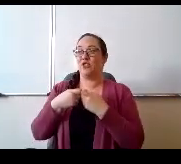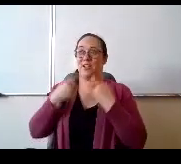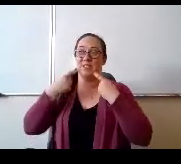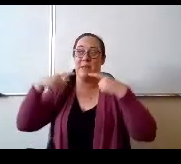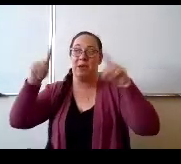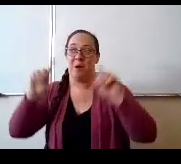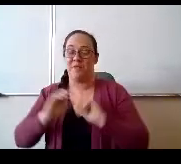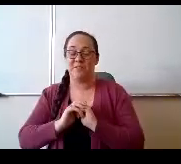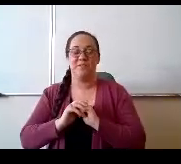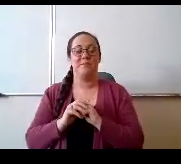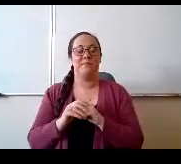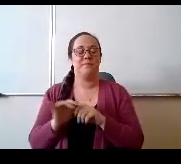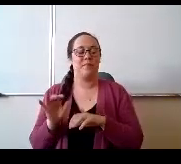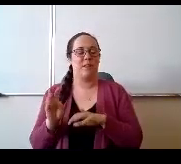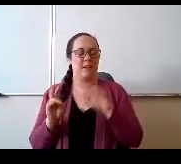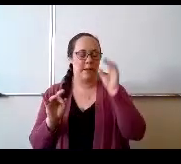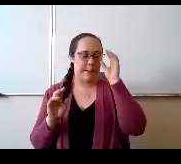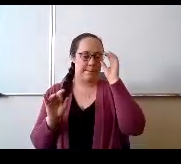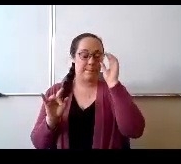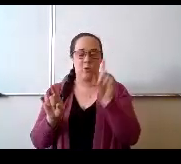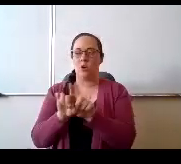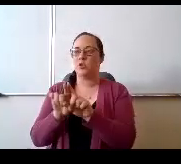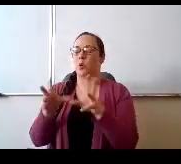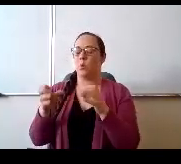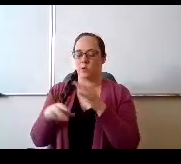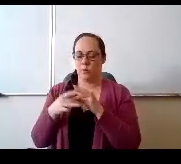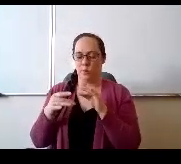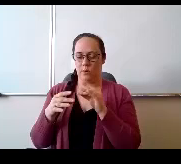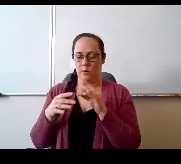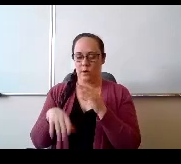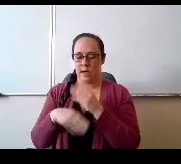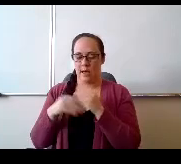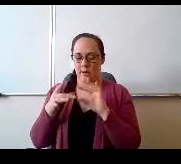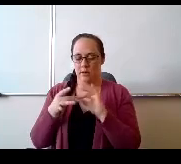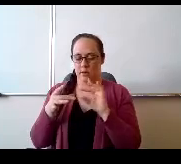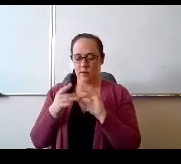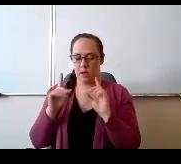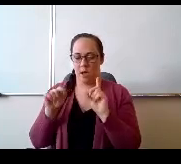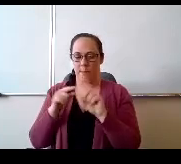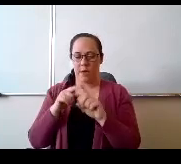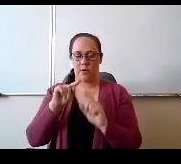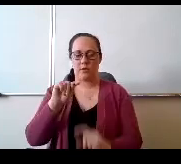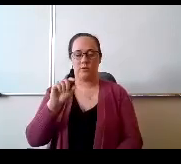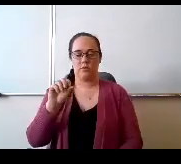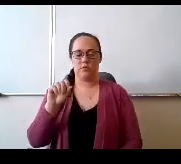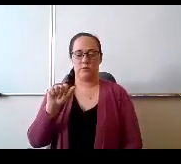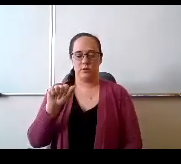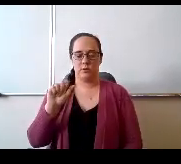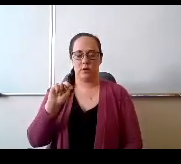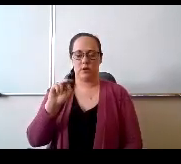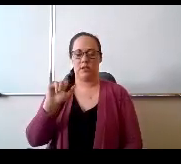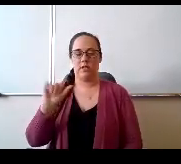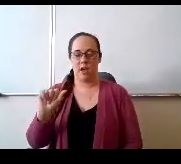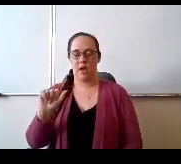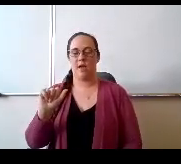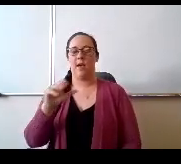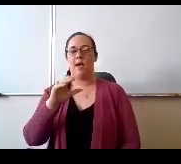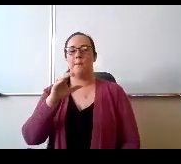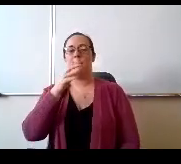I also wanted to add that piece about Tanya and Miss Thomas Thompson and Miss Allen. Yes, it's a part of the grant the